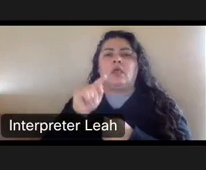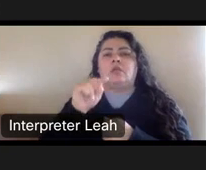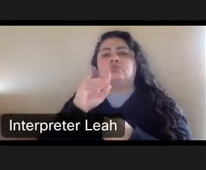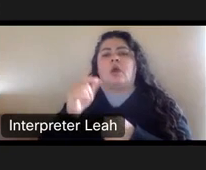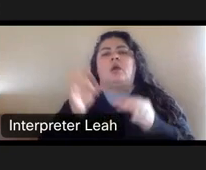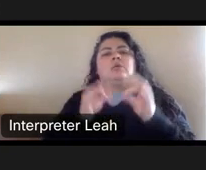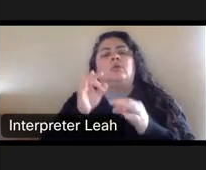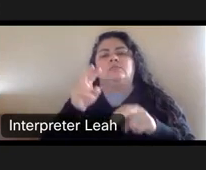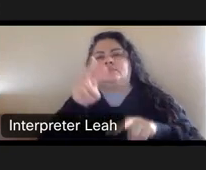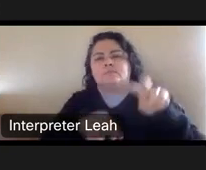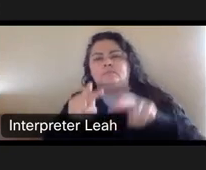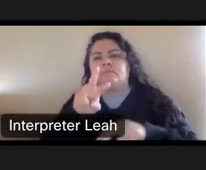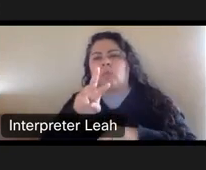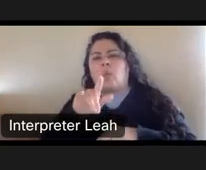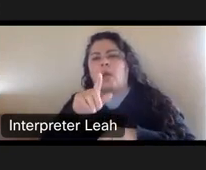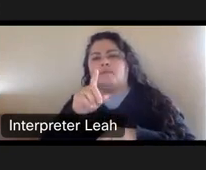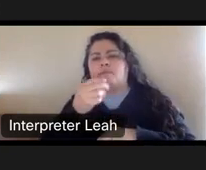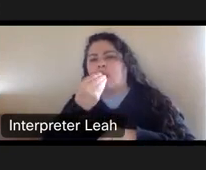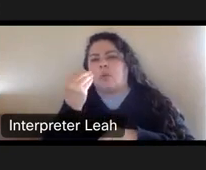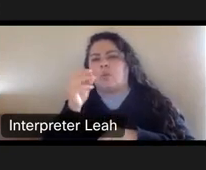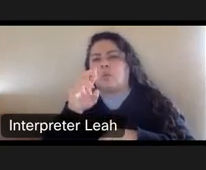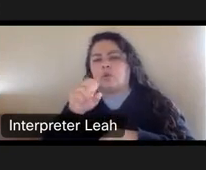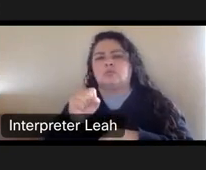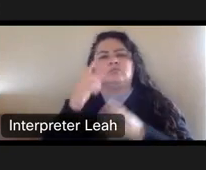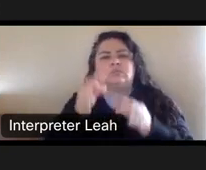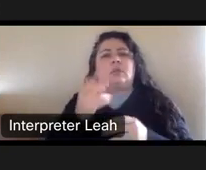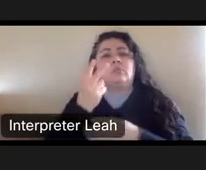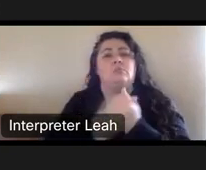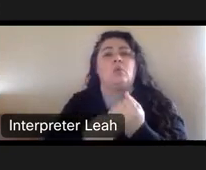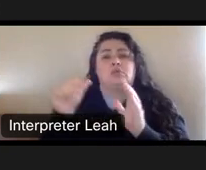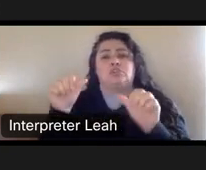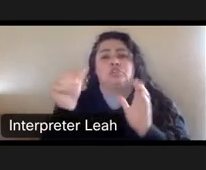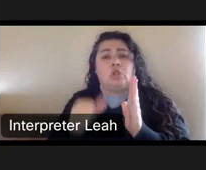Wildflowers and decided it was both a sculpture and a painting.